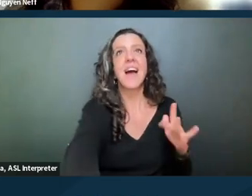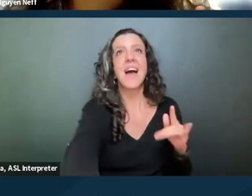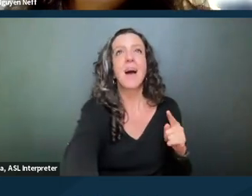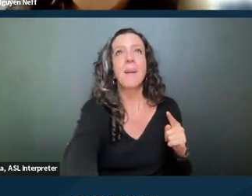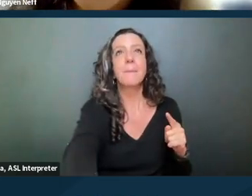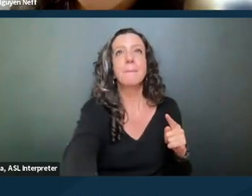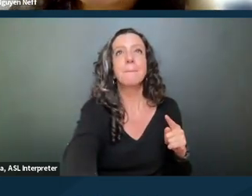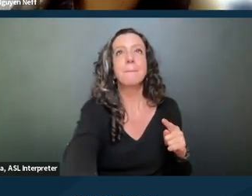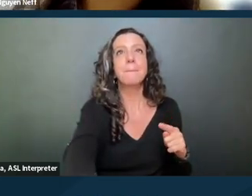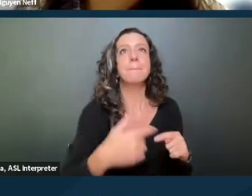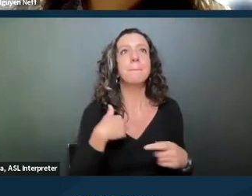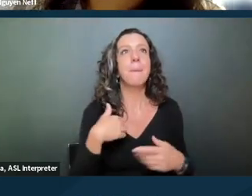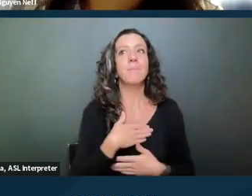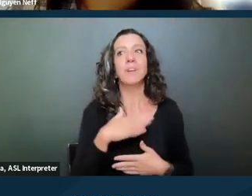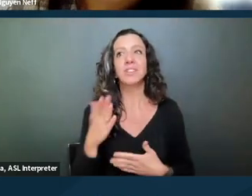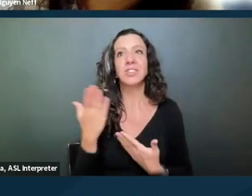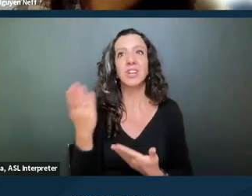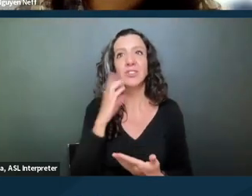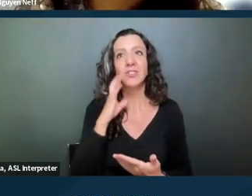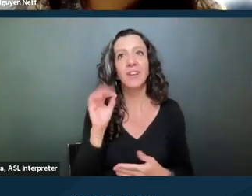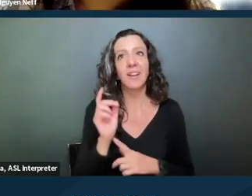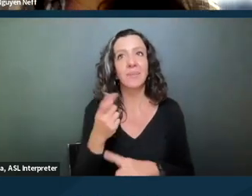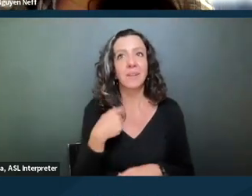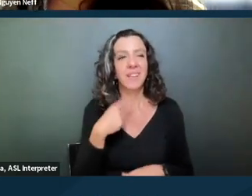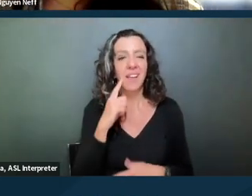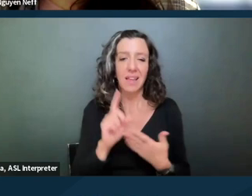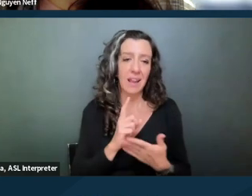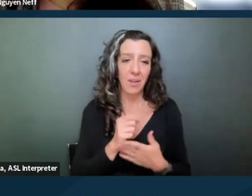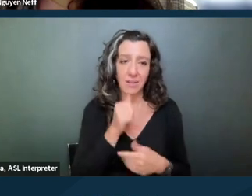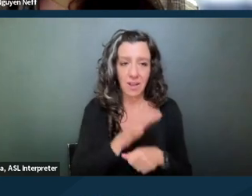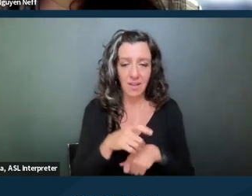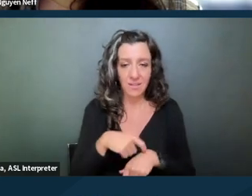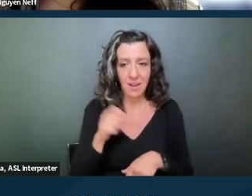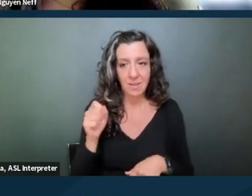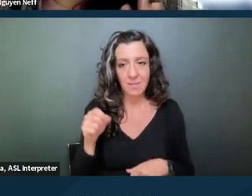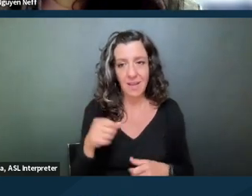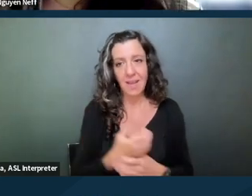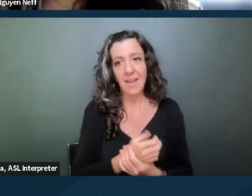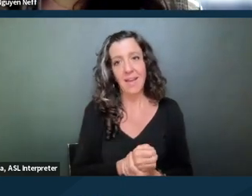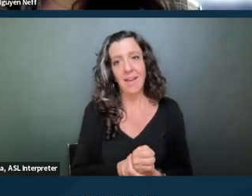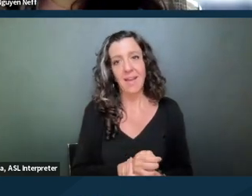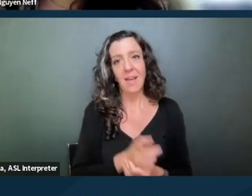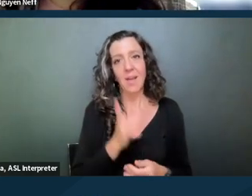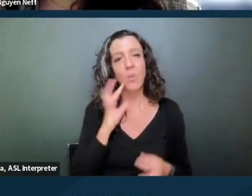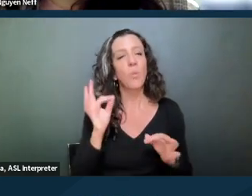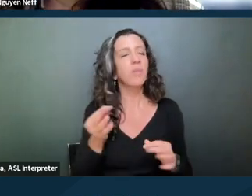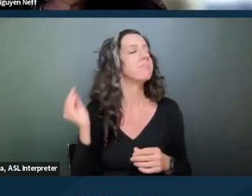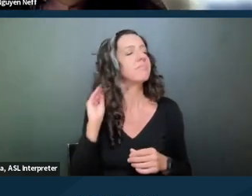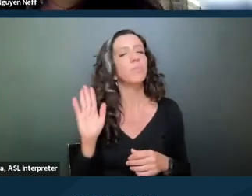I appreciate the suggestion for 90 minutes. I definitely think an hour is not enough time and we will definitely think about that again.